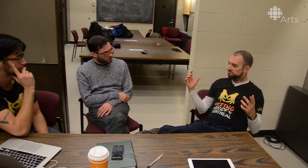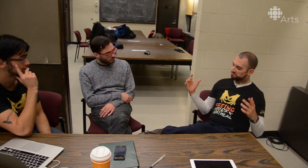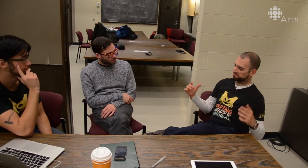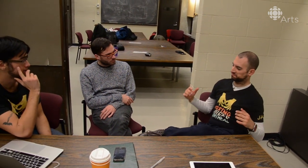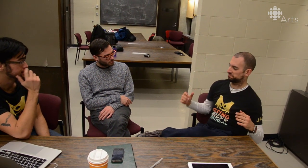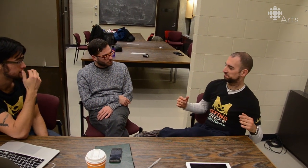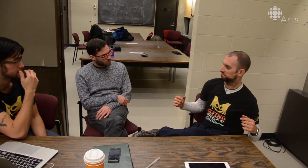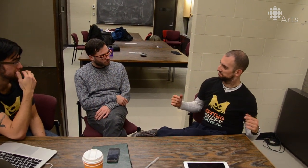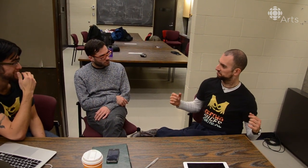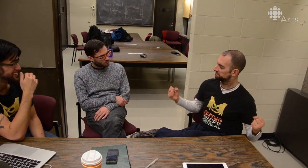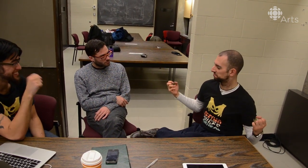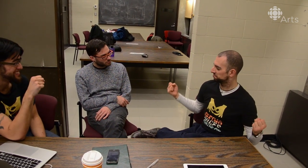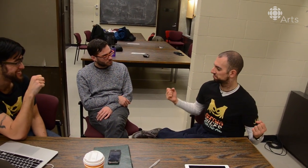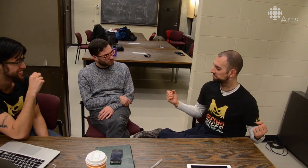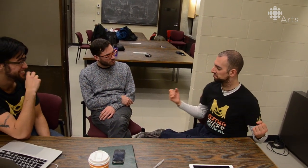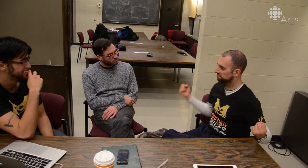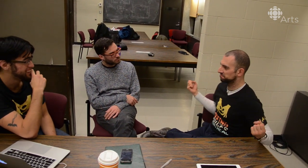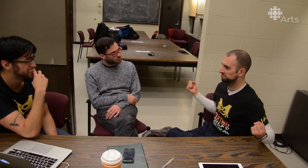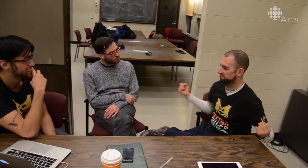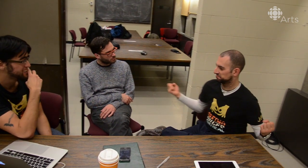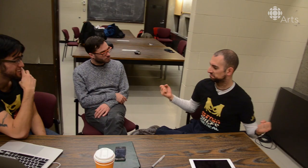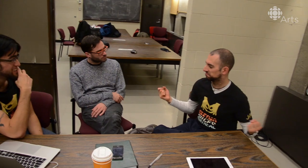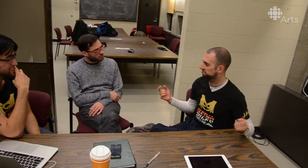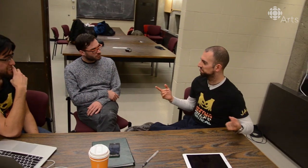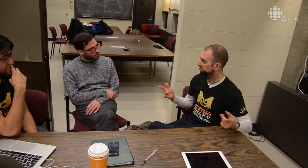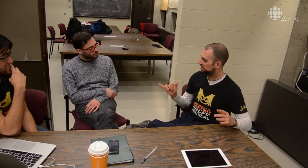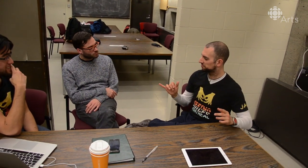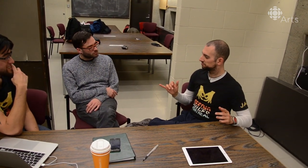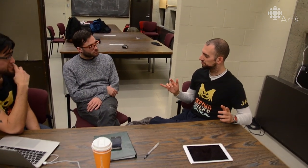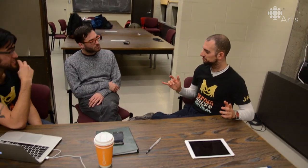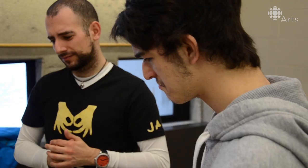I mean, the way he stands up, he's got quite a strong presence.